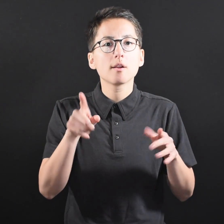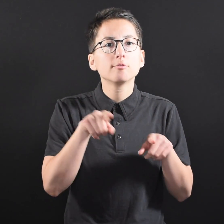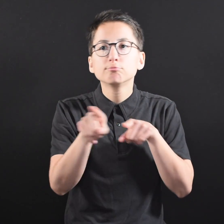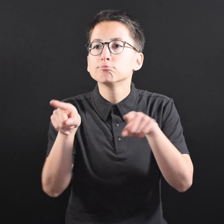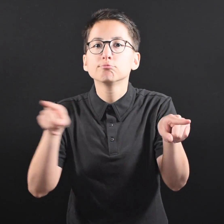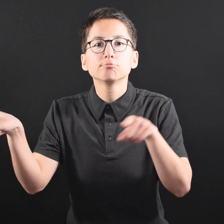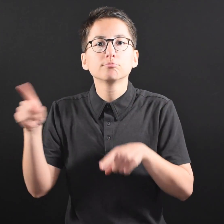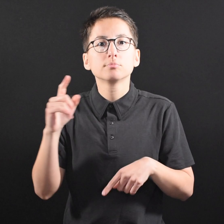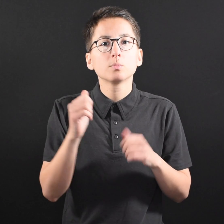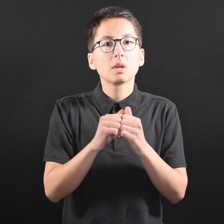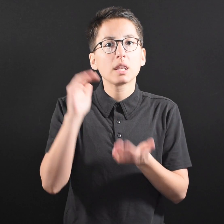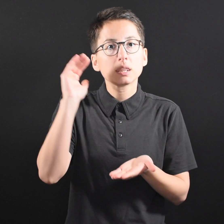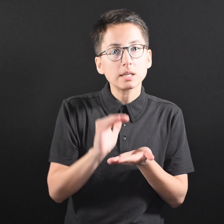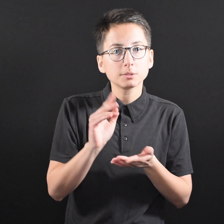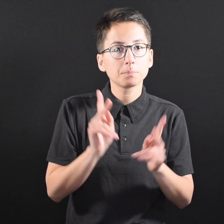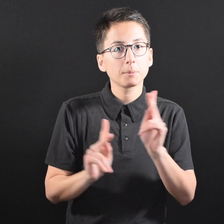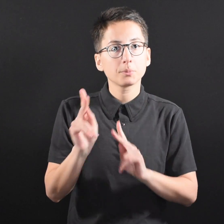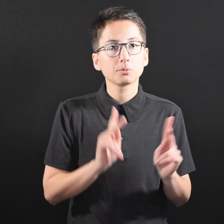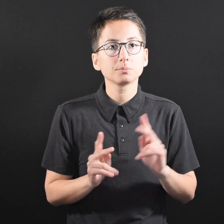are less crowded. ●